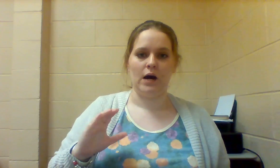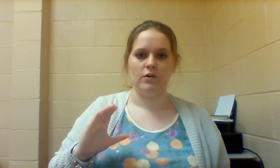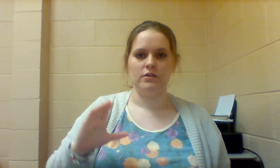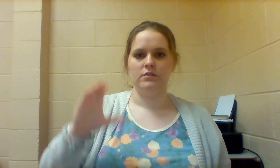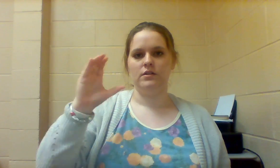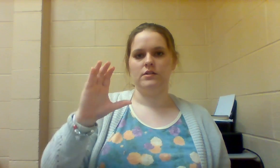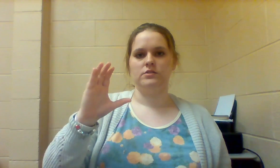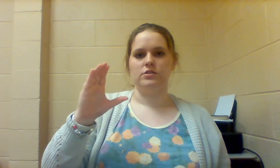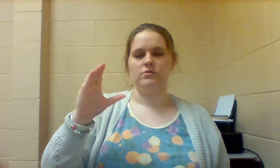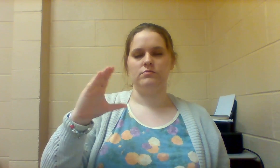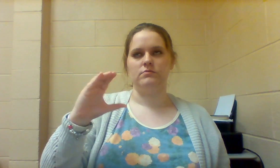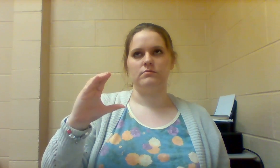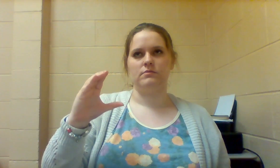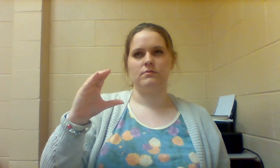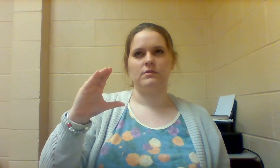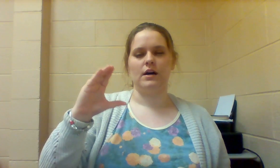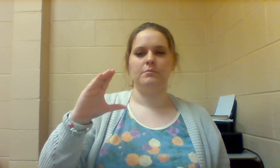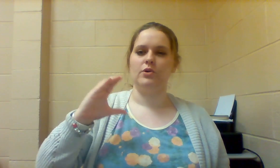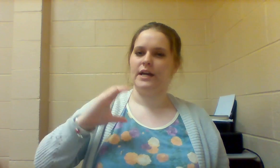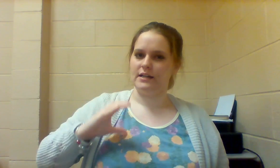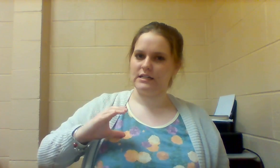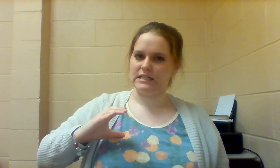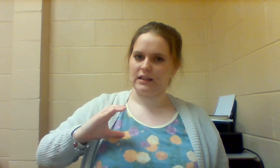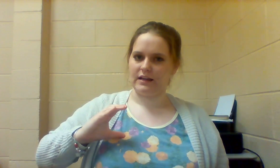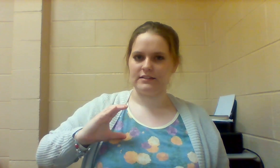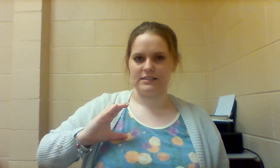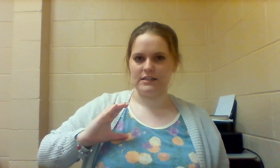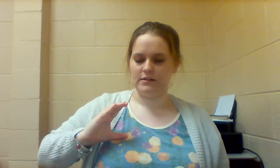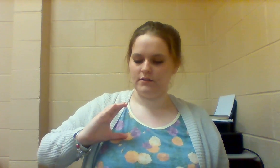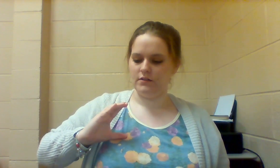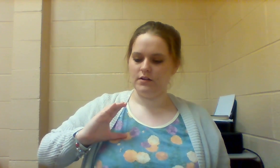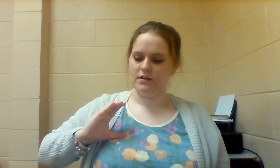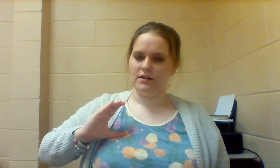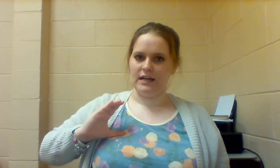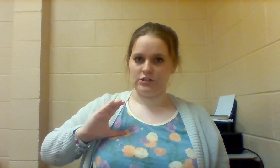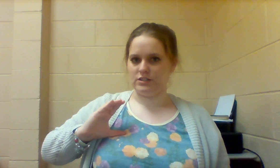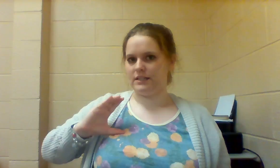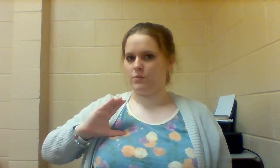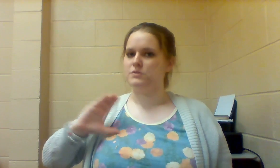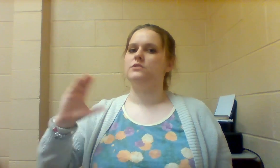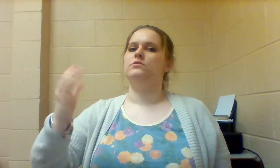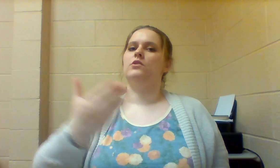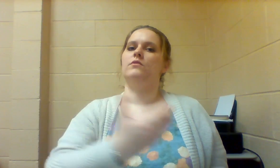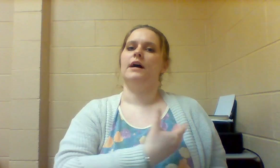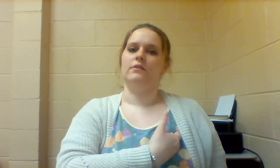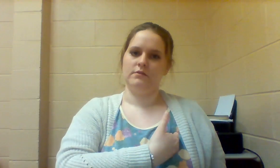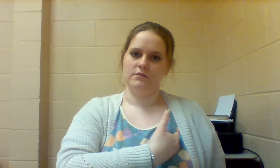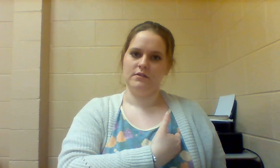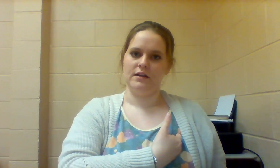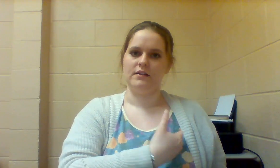OUR so you cup your hand like a C and just like WE you go around